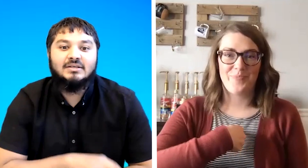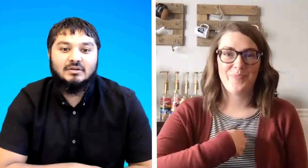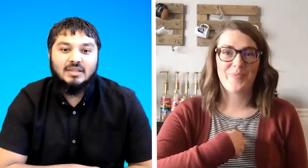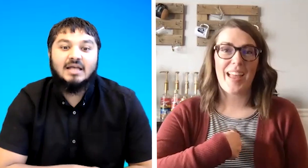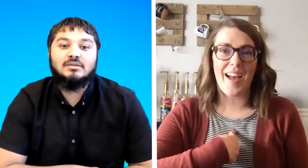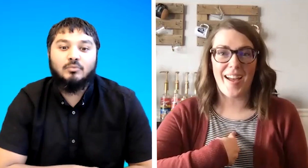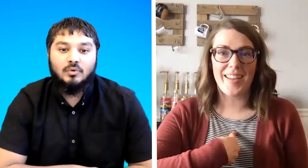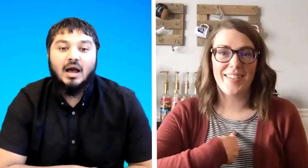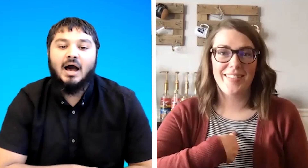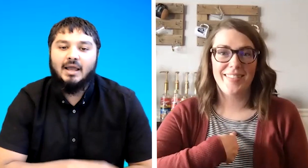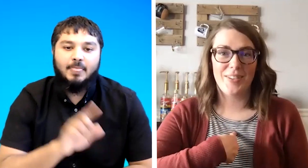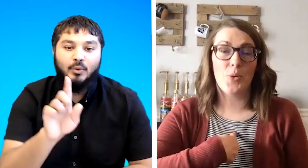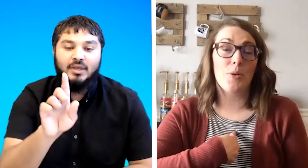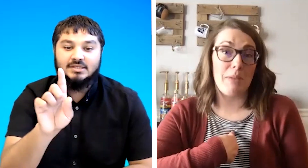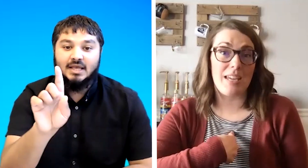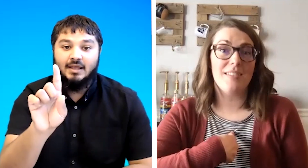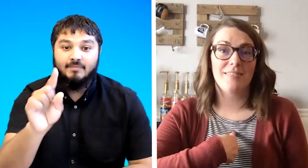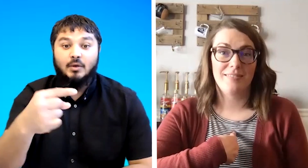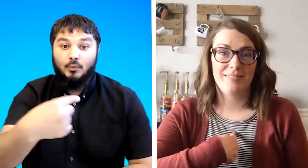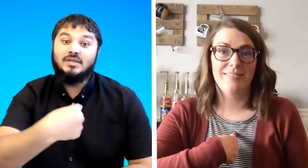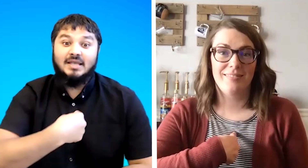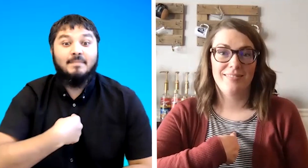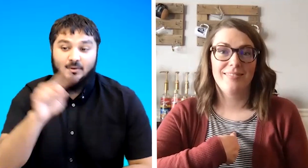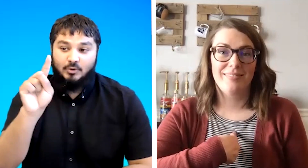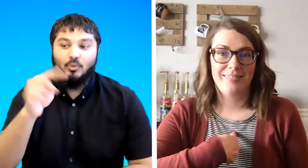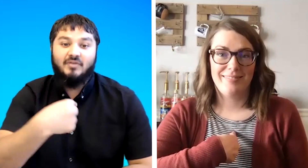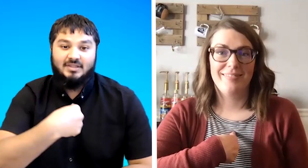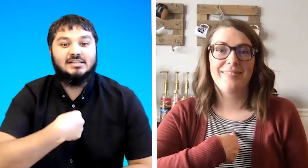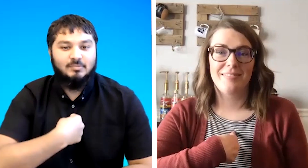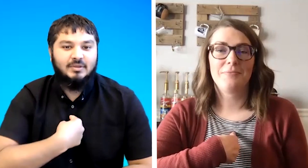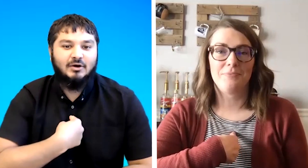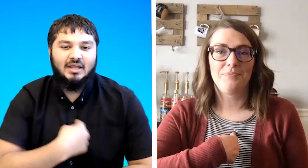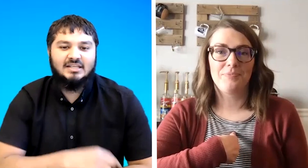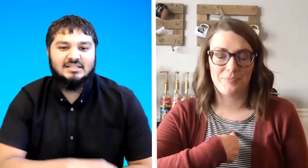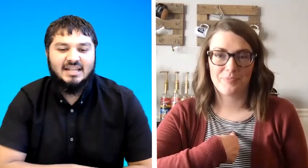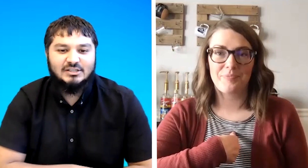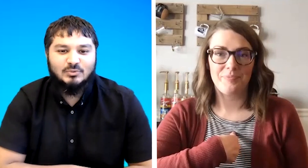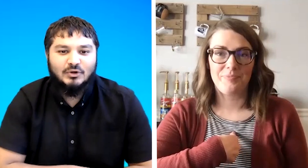so that's i i ordered me okay we say me with one thing that's me okay let's see the next word